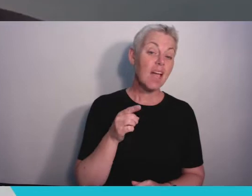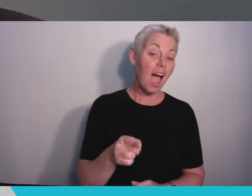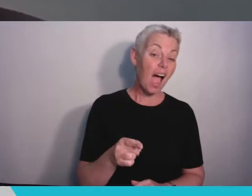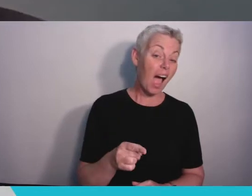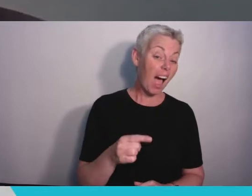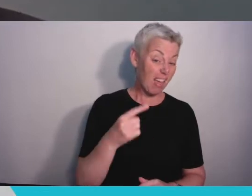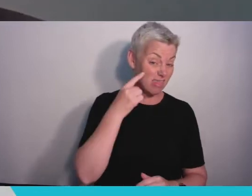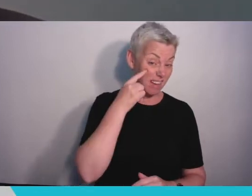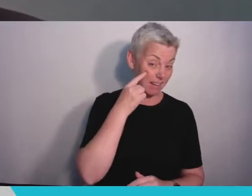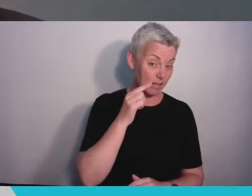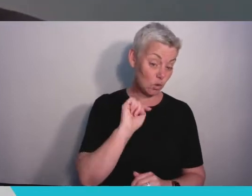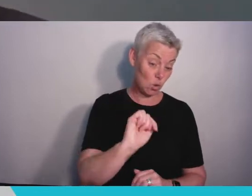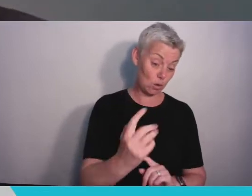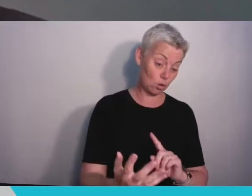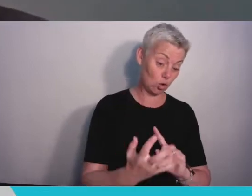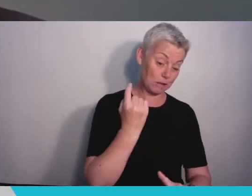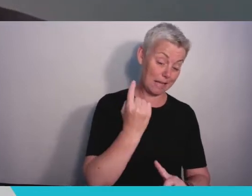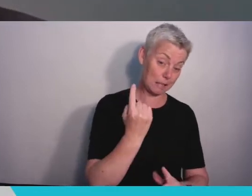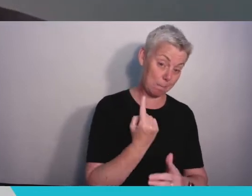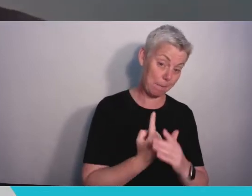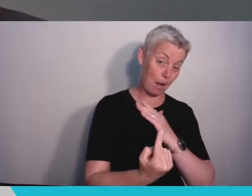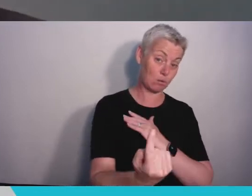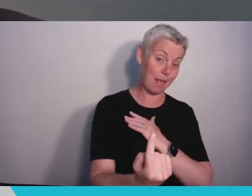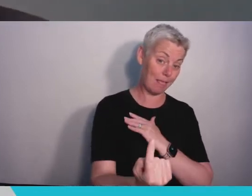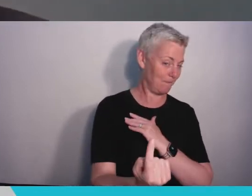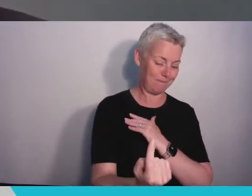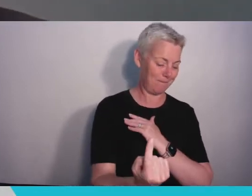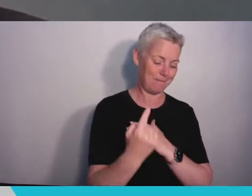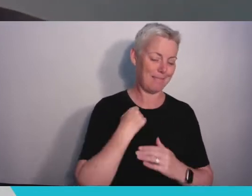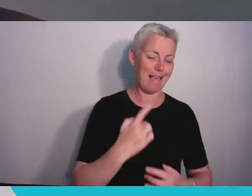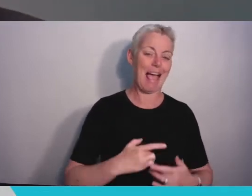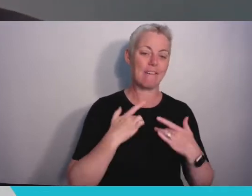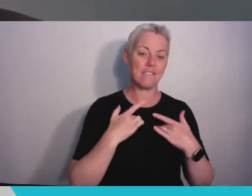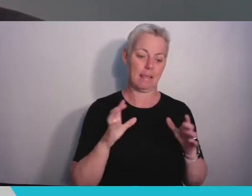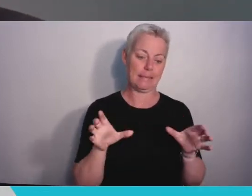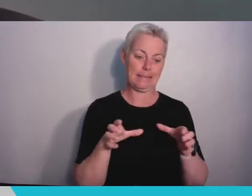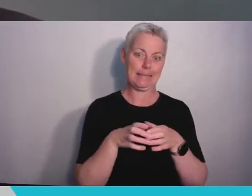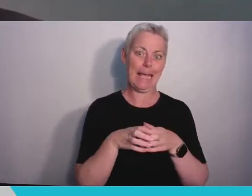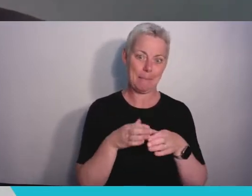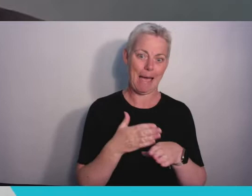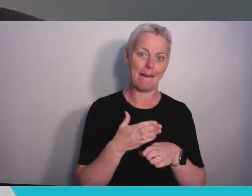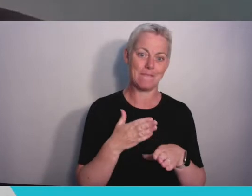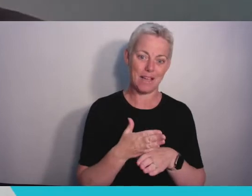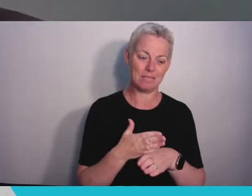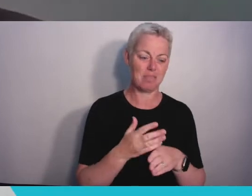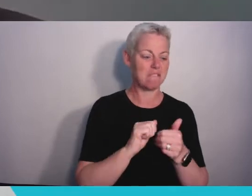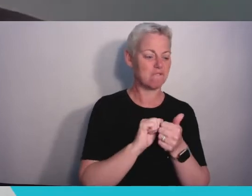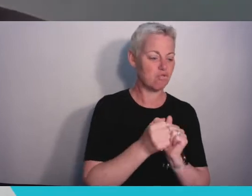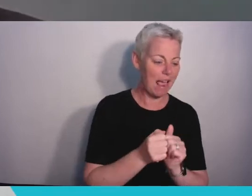that you have had many friends, partners, family members, supporters or mentors who've